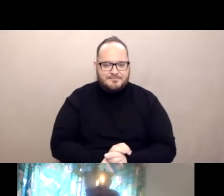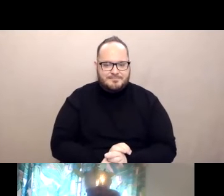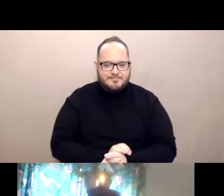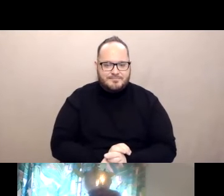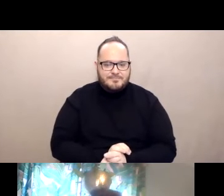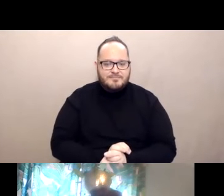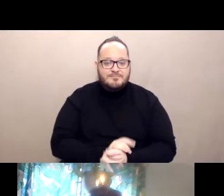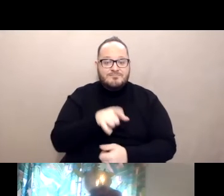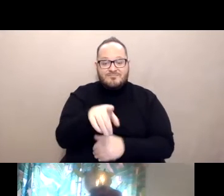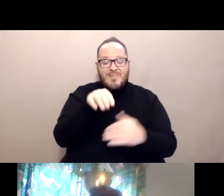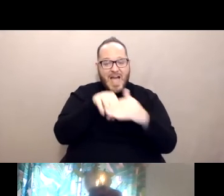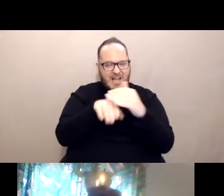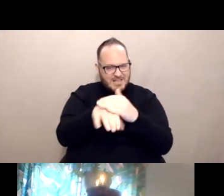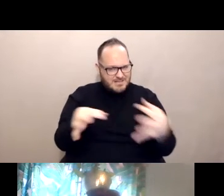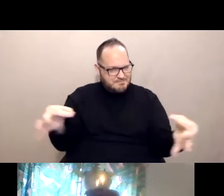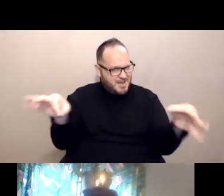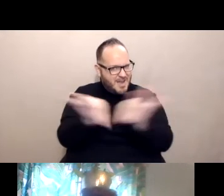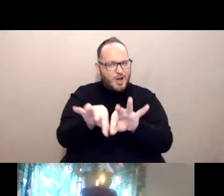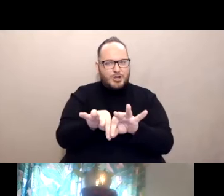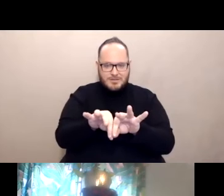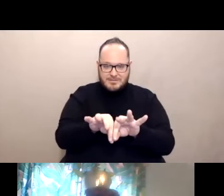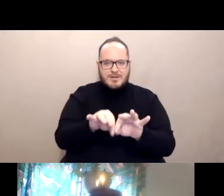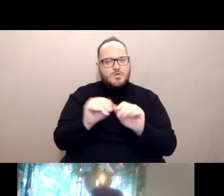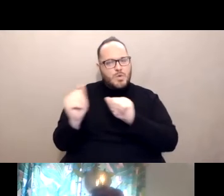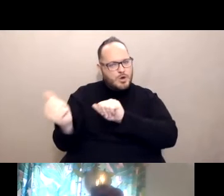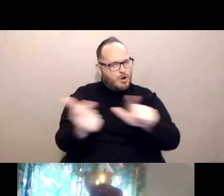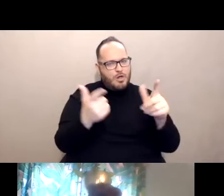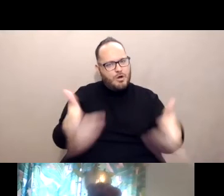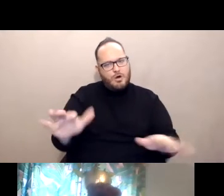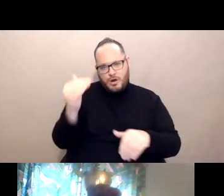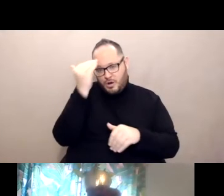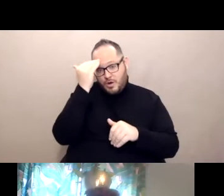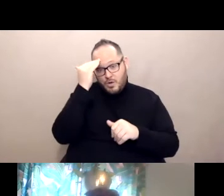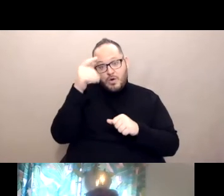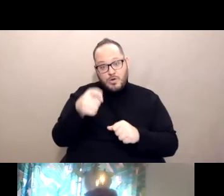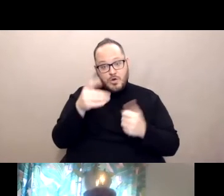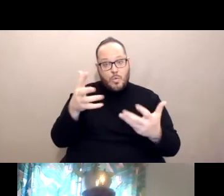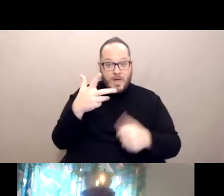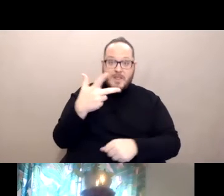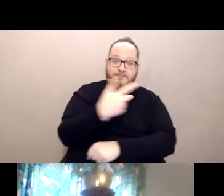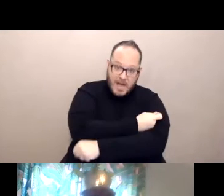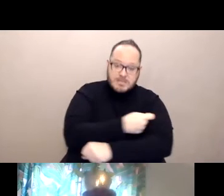Access matters. As we all know you want the vaccines, we want you to have the vaccine,